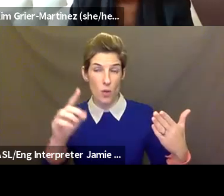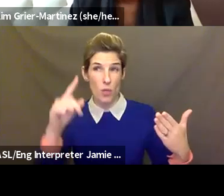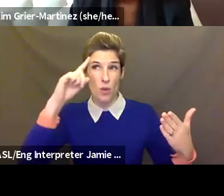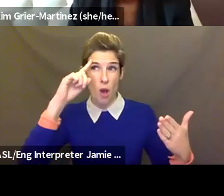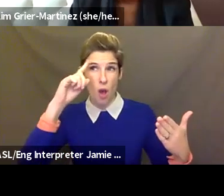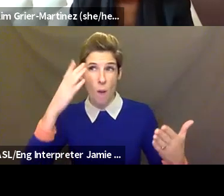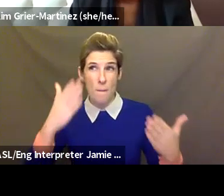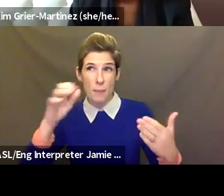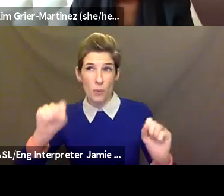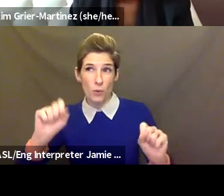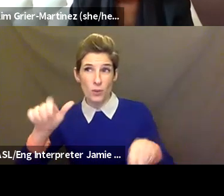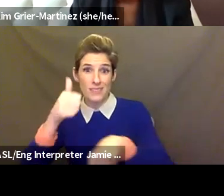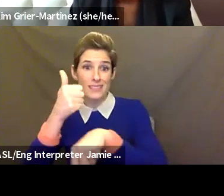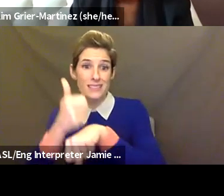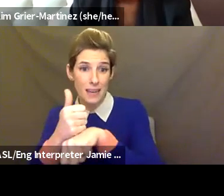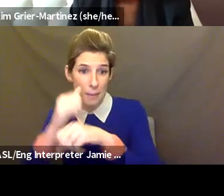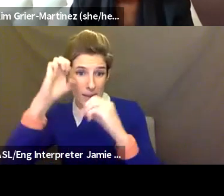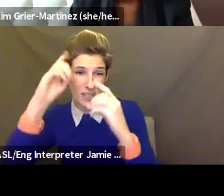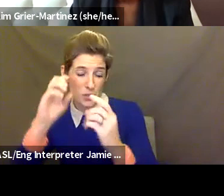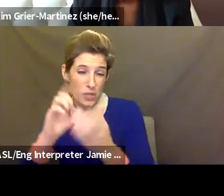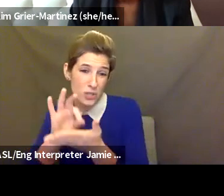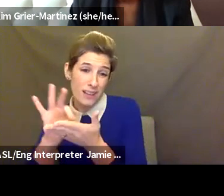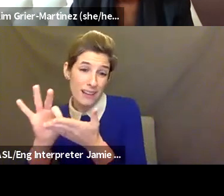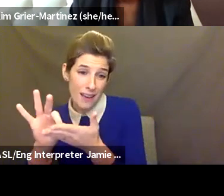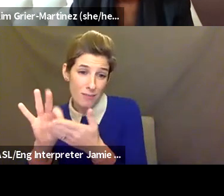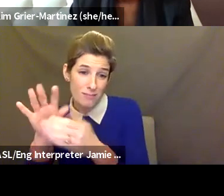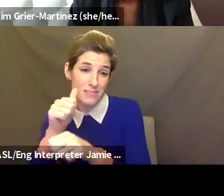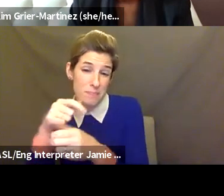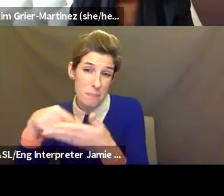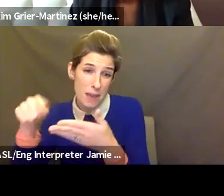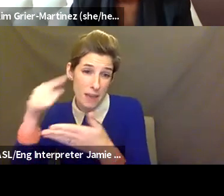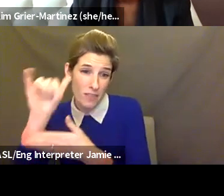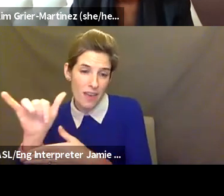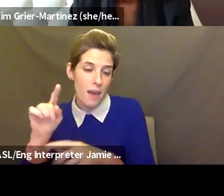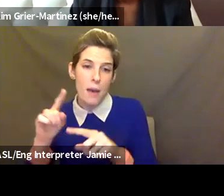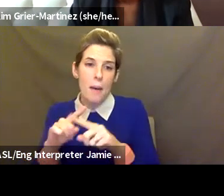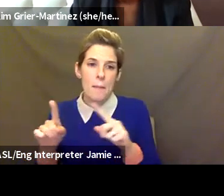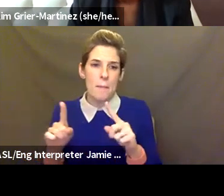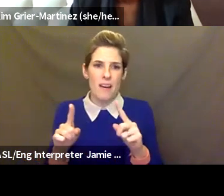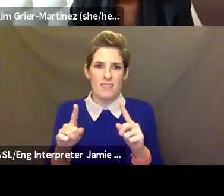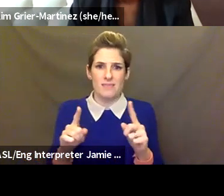didn't have the numbers. We didn't have the number, you know, like, it seemed like those were set up for a specific